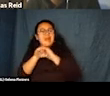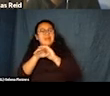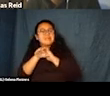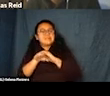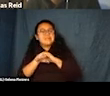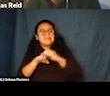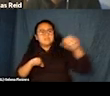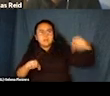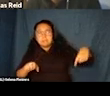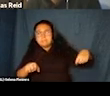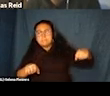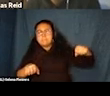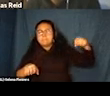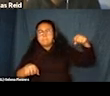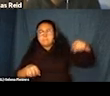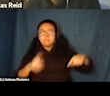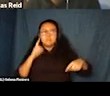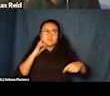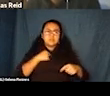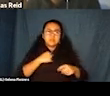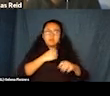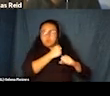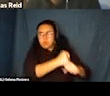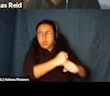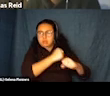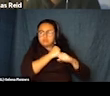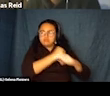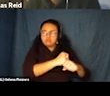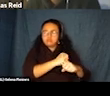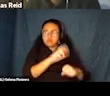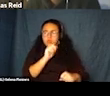That day I didn't know that almost 20 years prior a